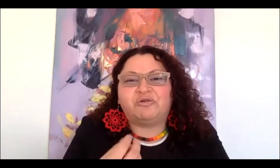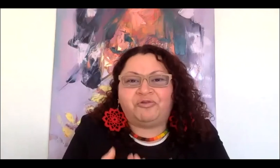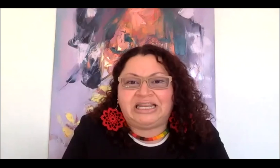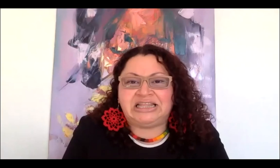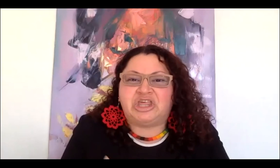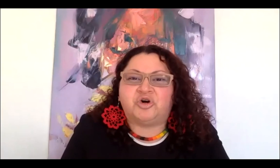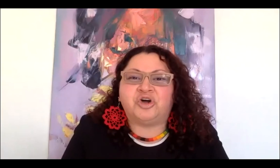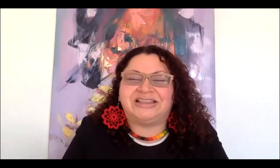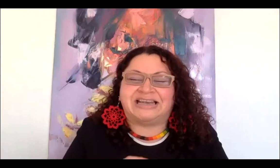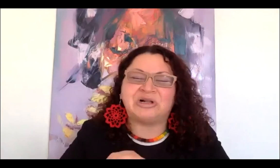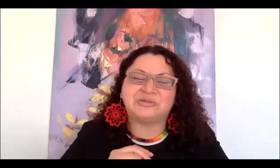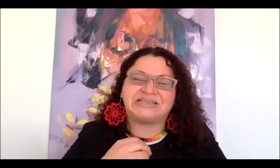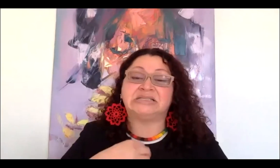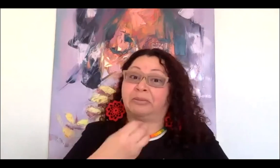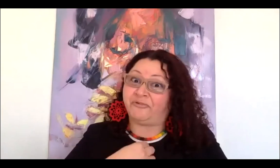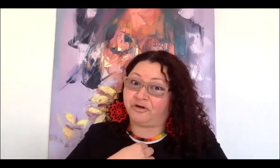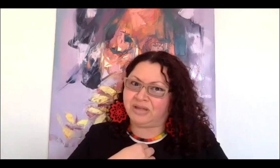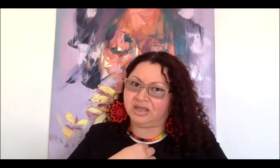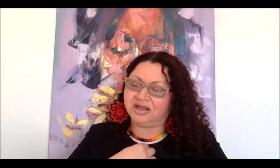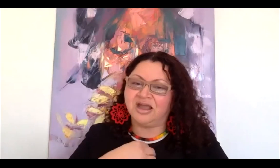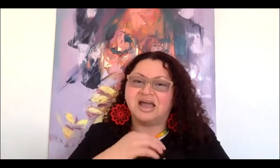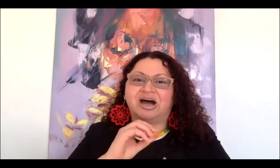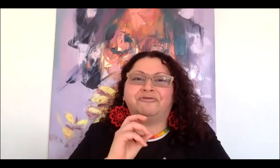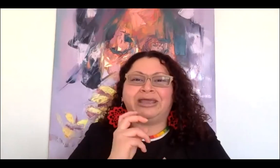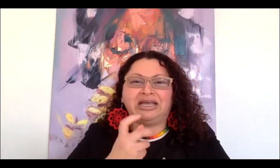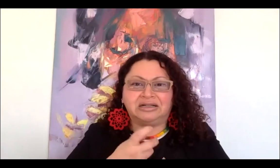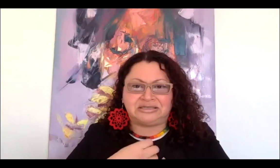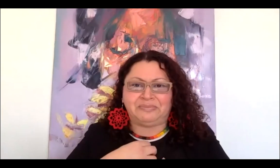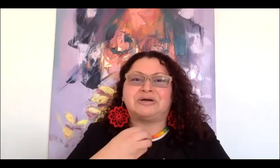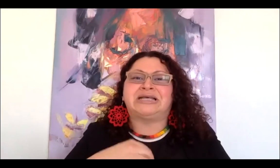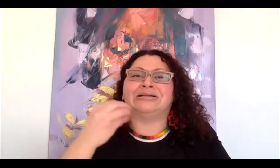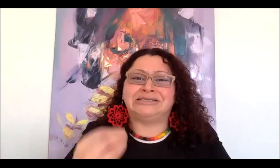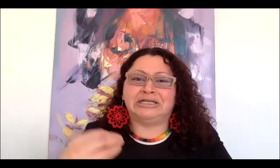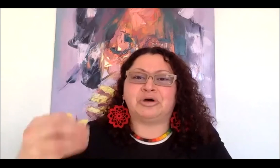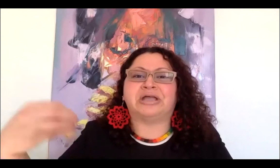you feeling the joy there is also a sense, for me, of guilt, because I still know